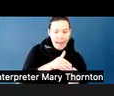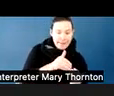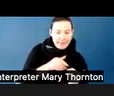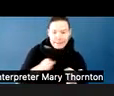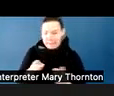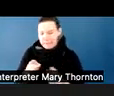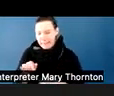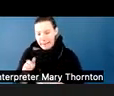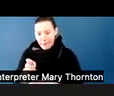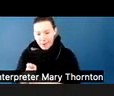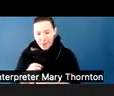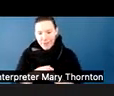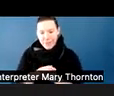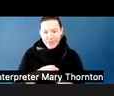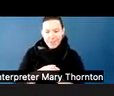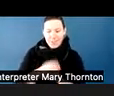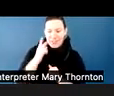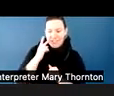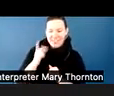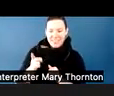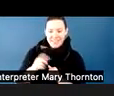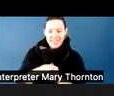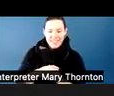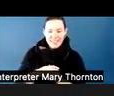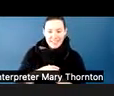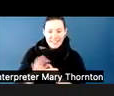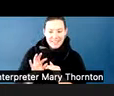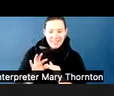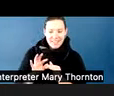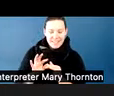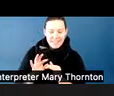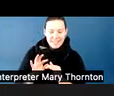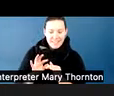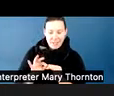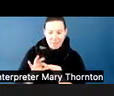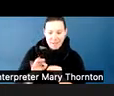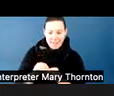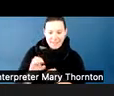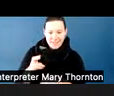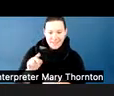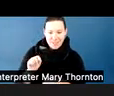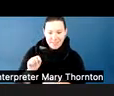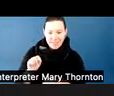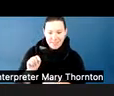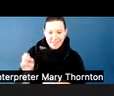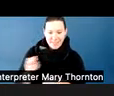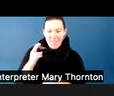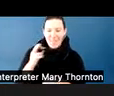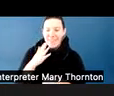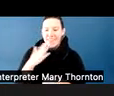You do have a comment in the chat. Oh-- oh, yes, thank you for--